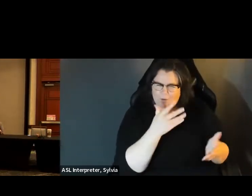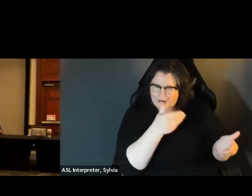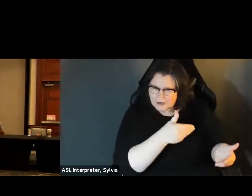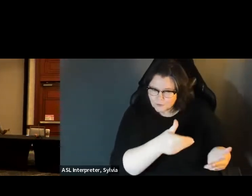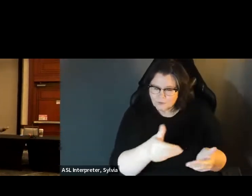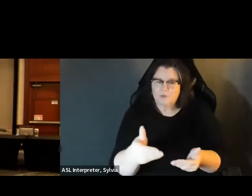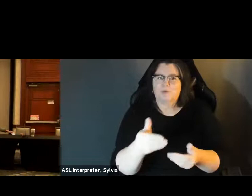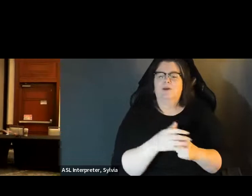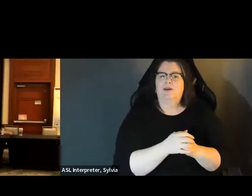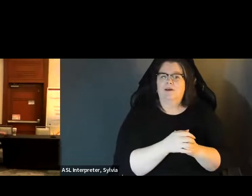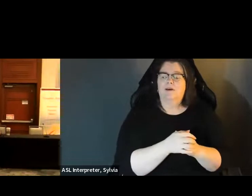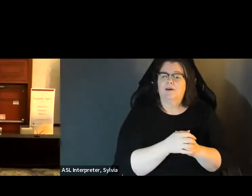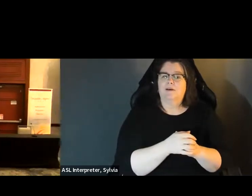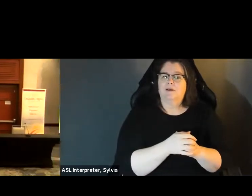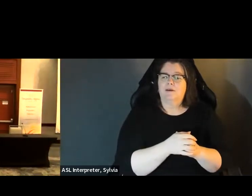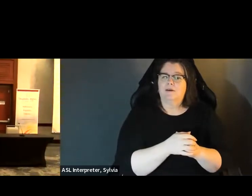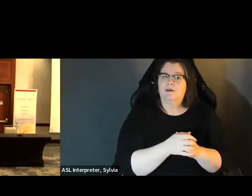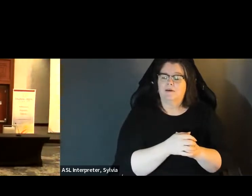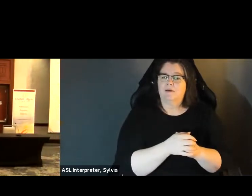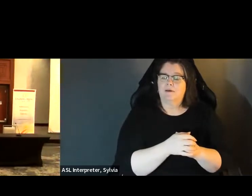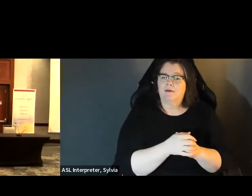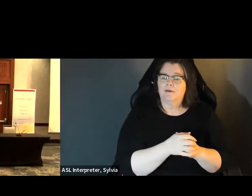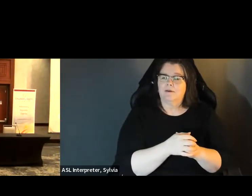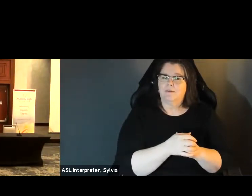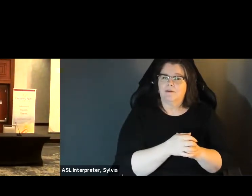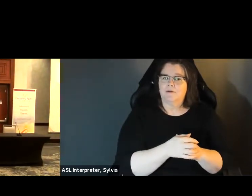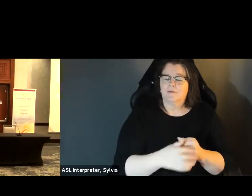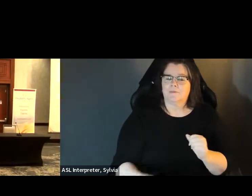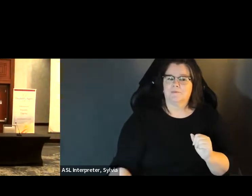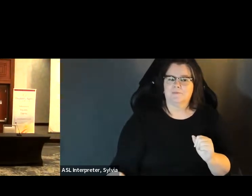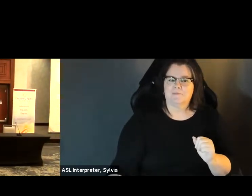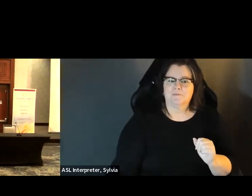first. I will just ask our panelists to. They introduce themselves. themselves. I'll start out with the folks in the room.